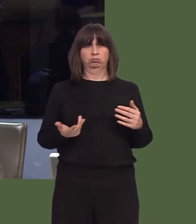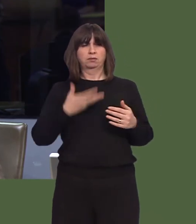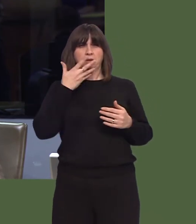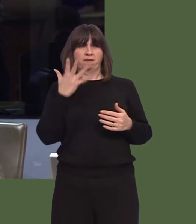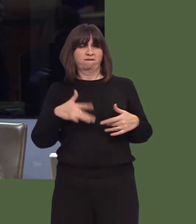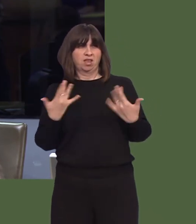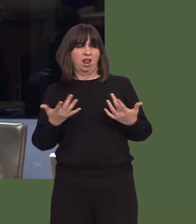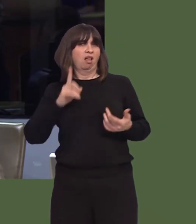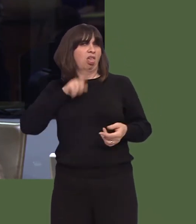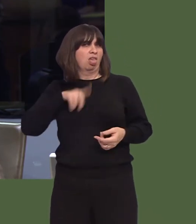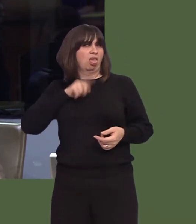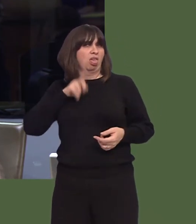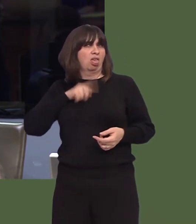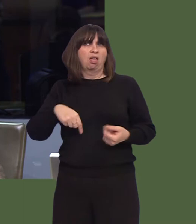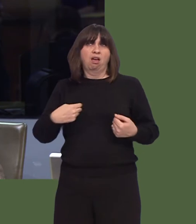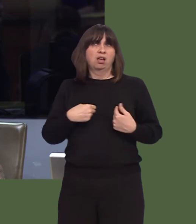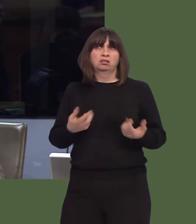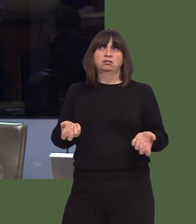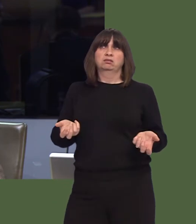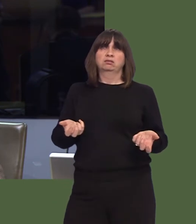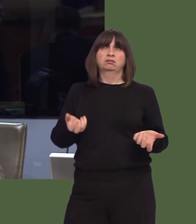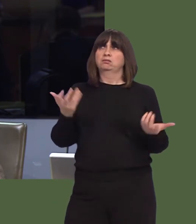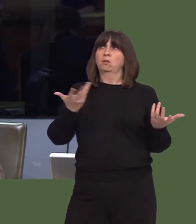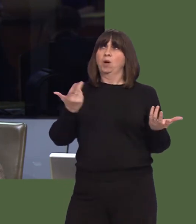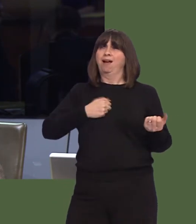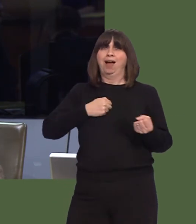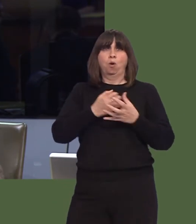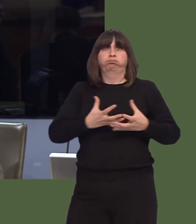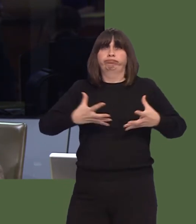Nawr, mae pobl yn teimlo bod yr ardal yn cael ei hesgeuluso, ac nid ydynt yn argyhoeddedig